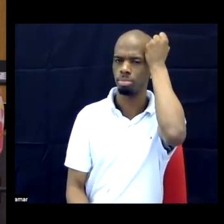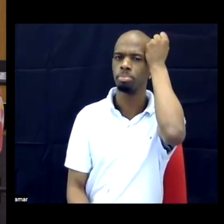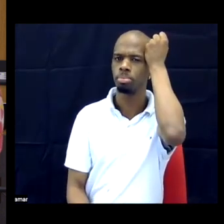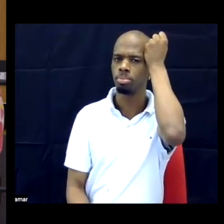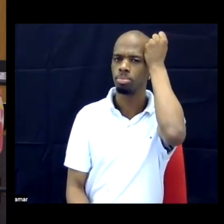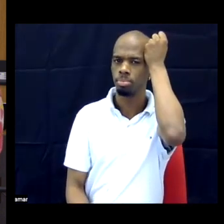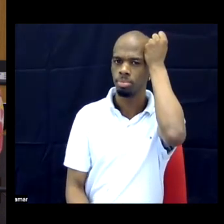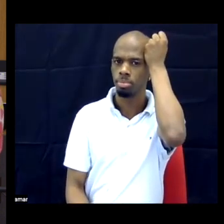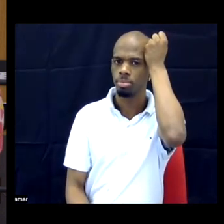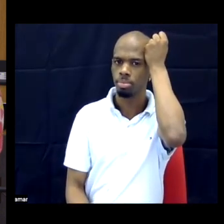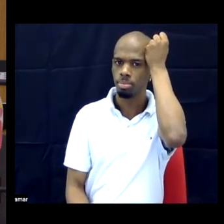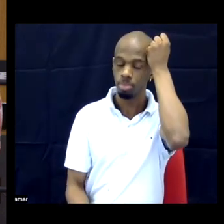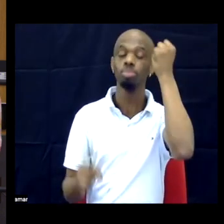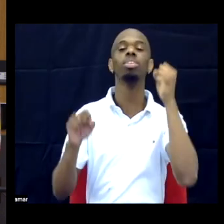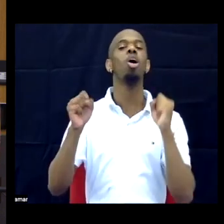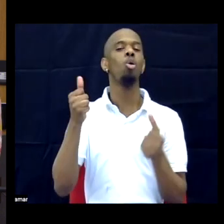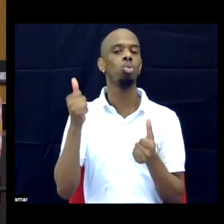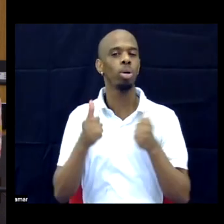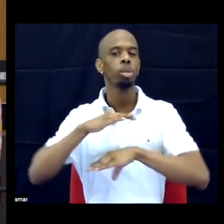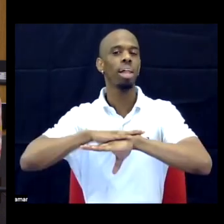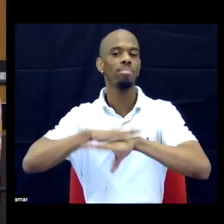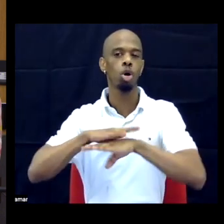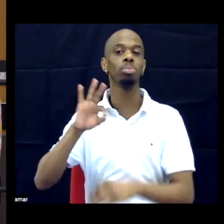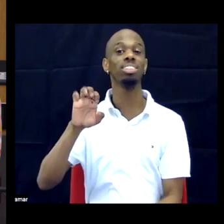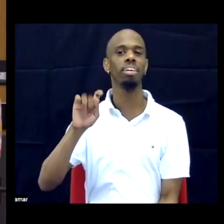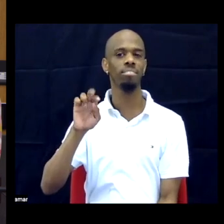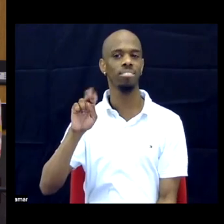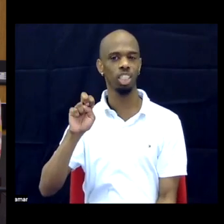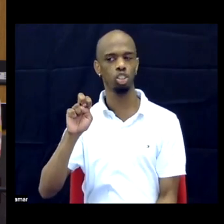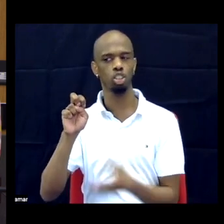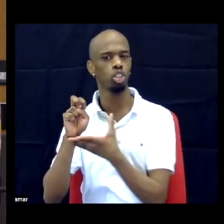Let's see... the book was featured in Ebony, which was really exciting to me, because I